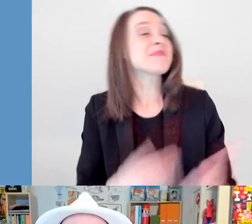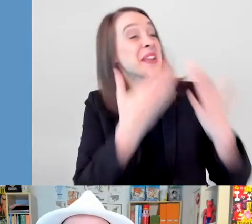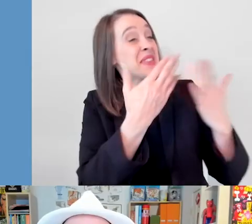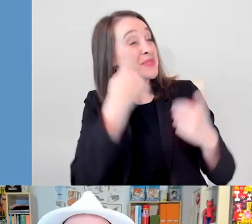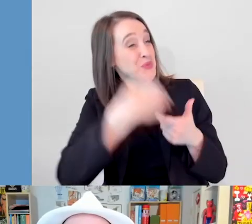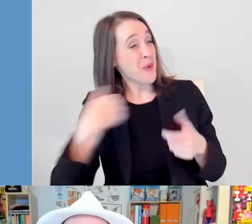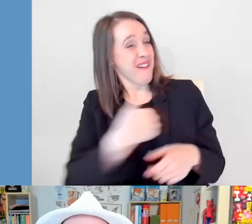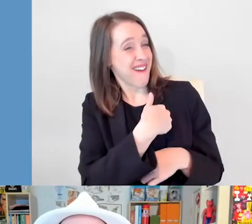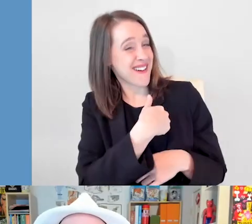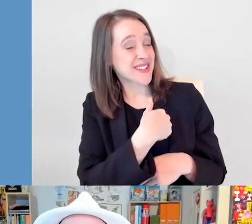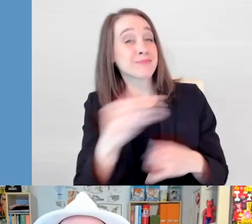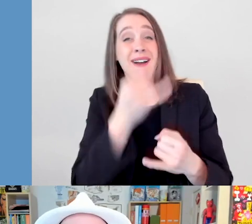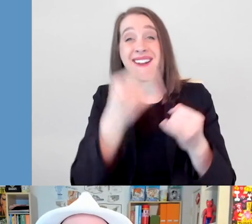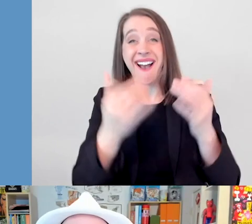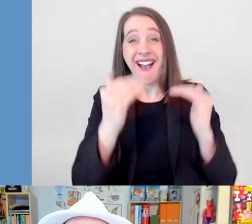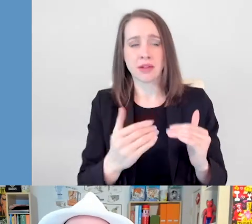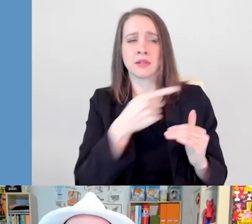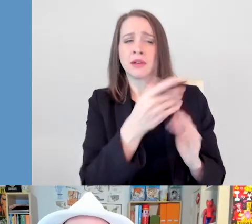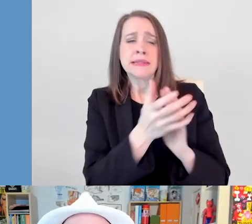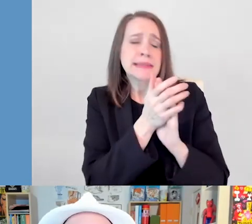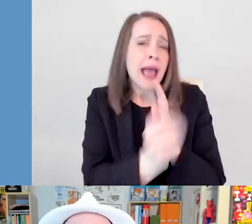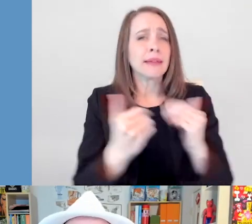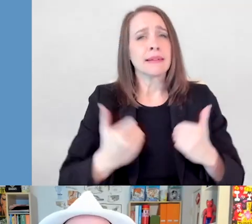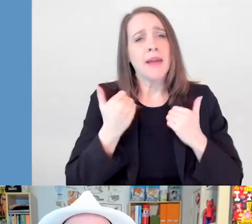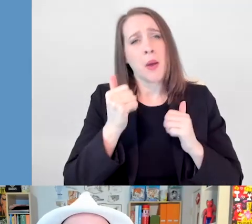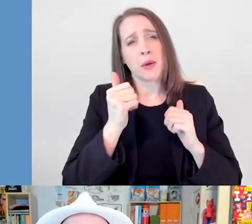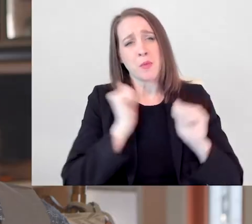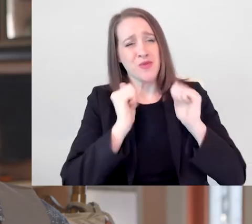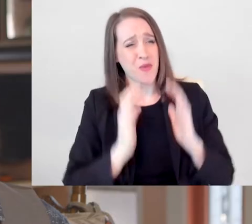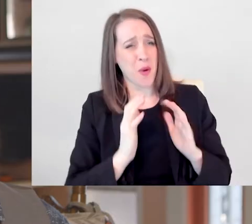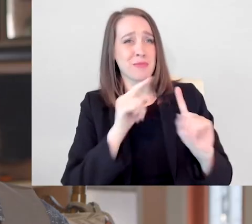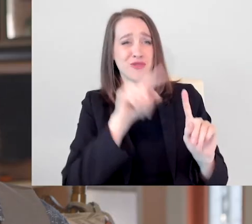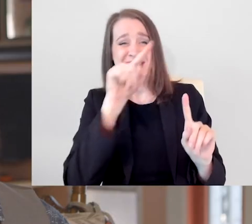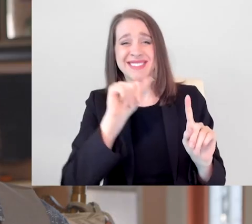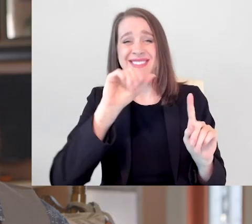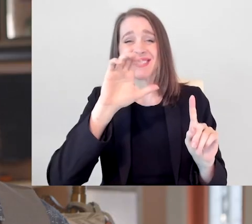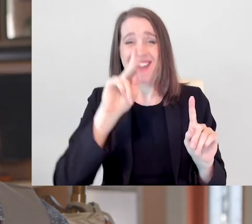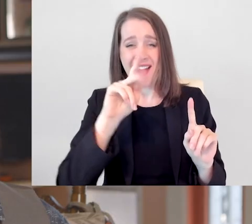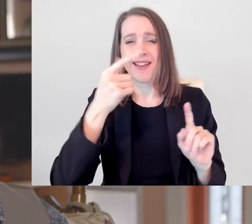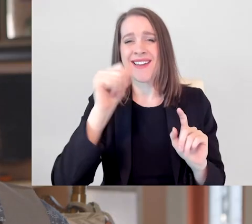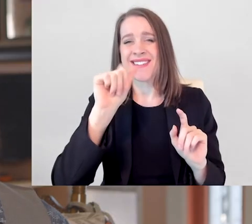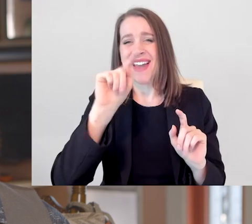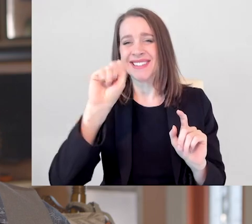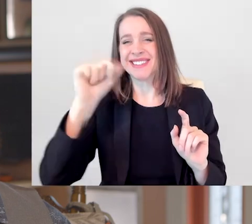Thanks for joining us, Millie. And lastly, another extremely talented young performer Zack Gottsagen is an award-winning actor